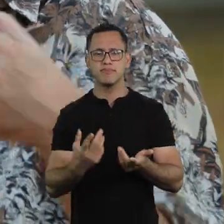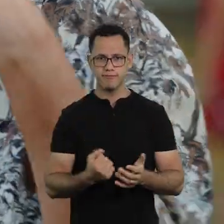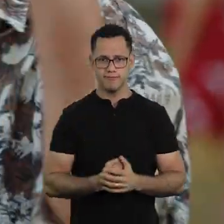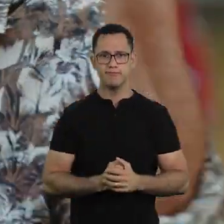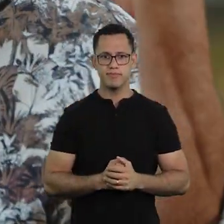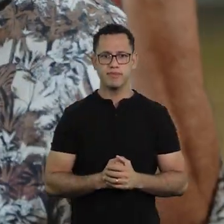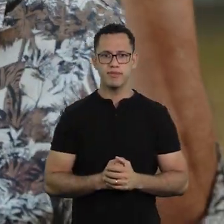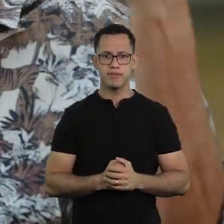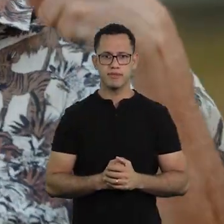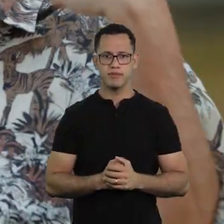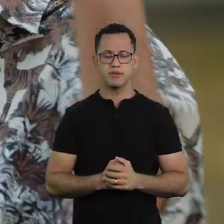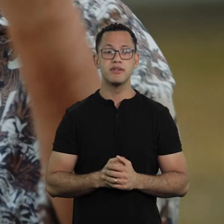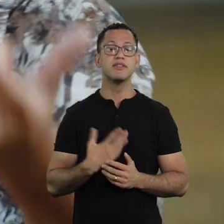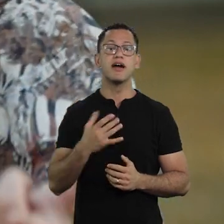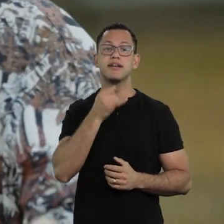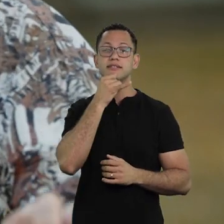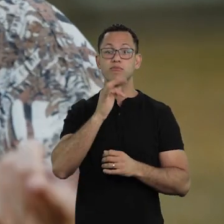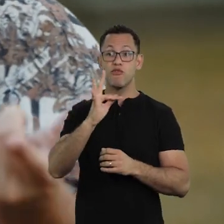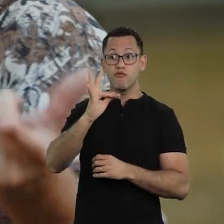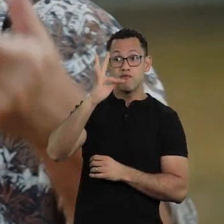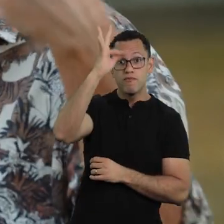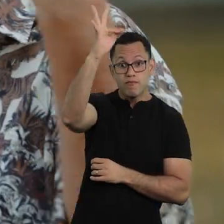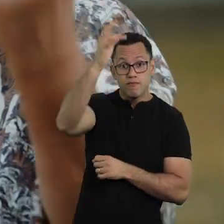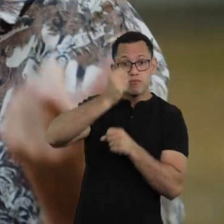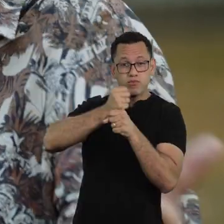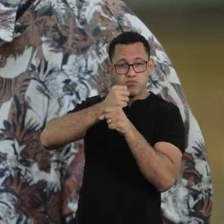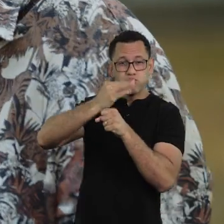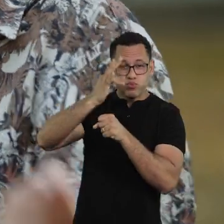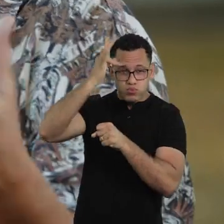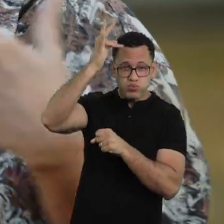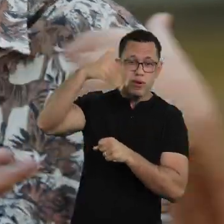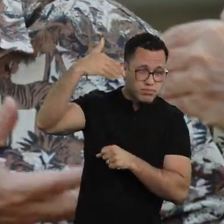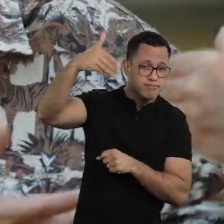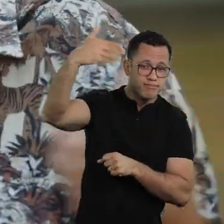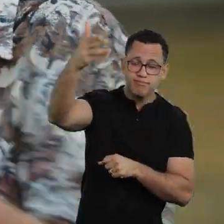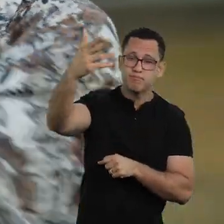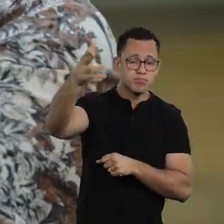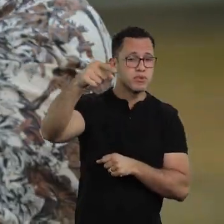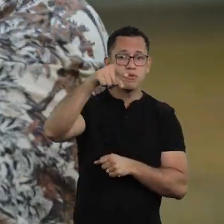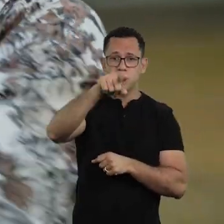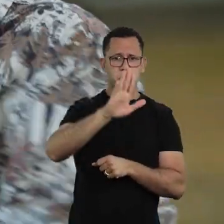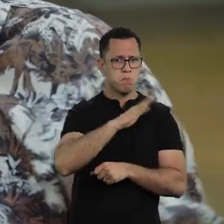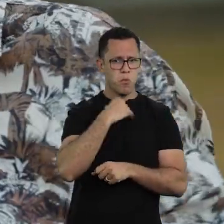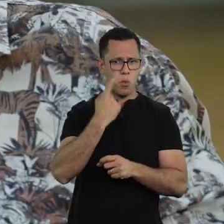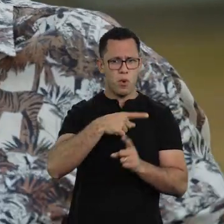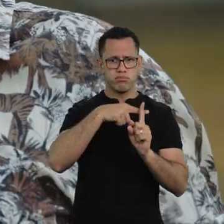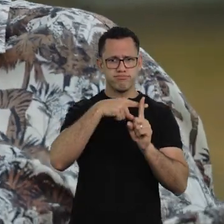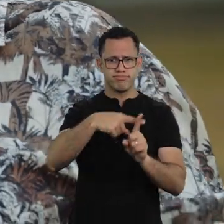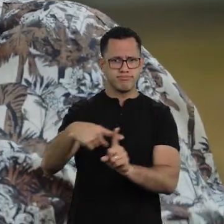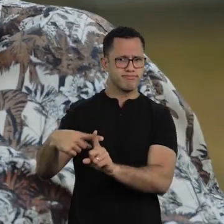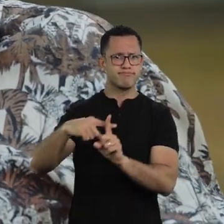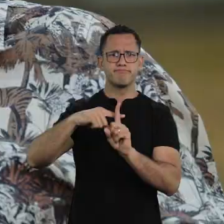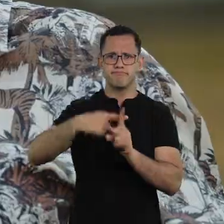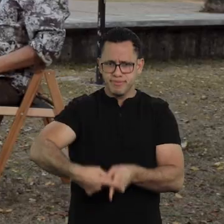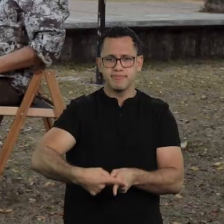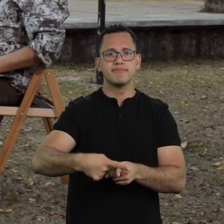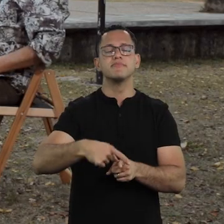against it, in a few years you will tell this story until you die, it's going to be a story that...